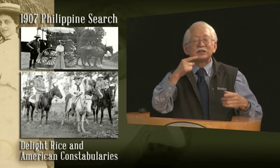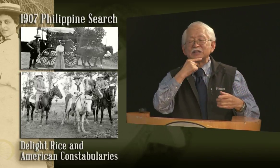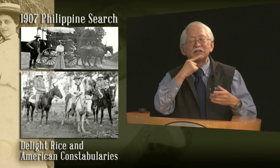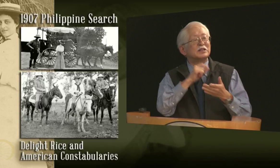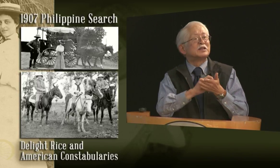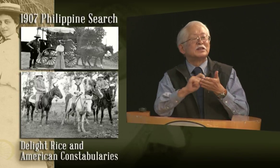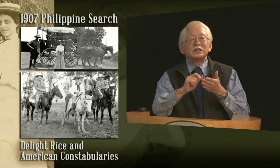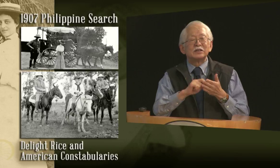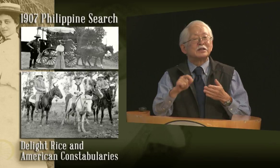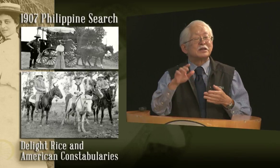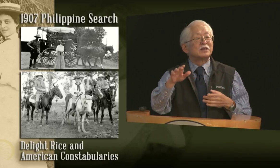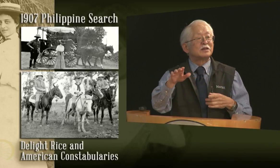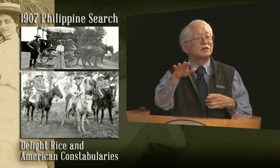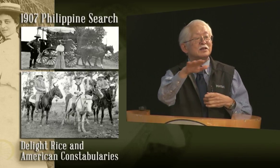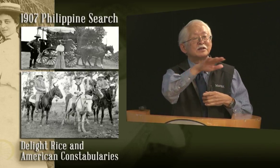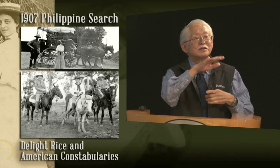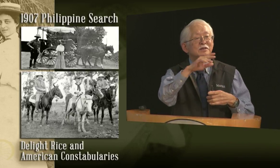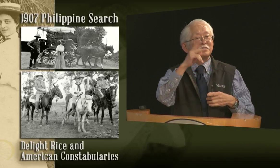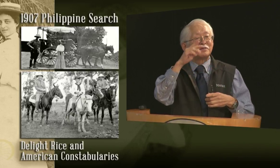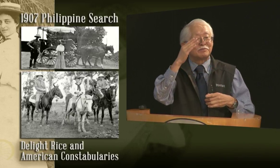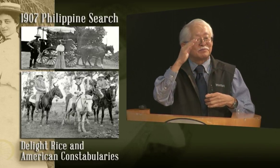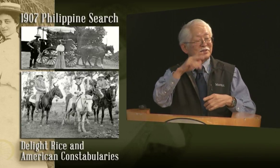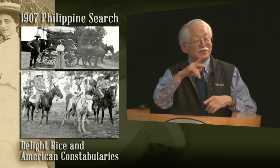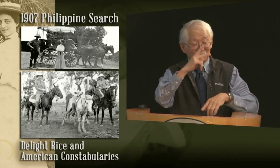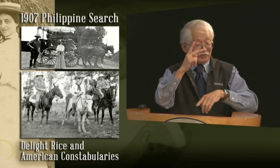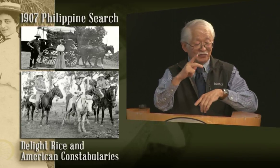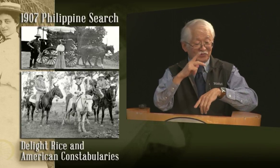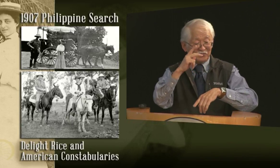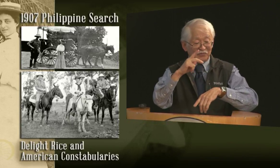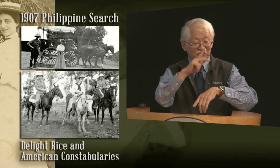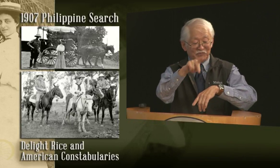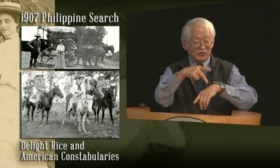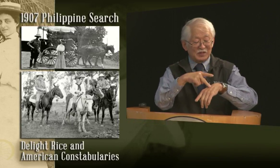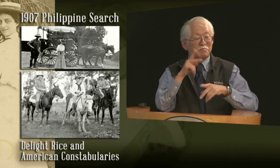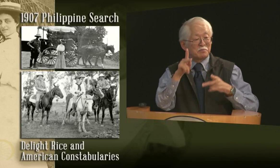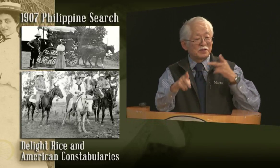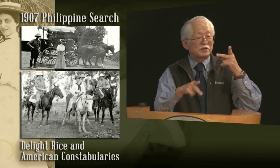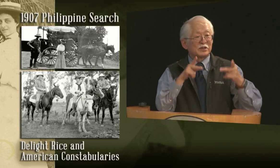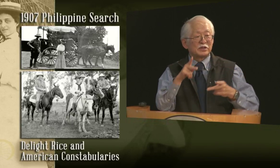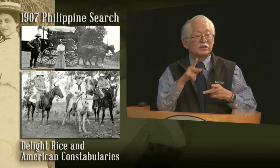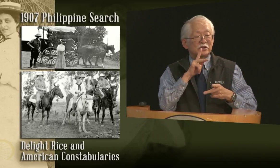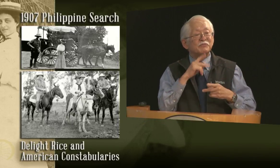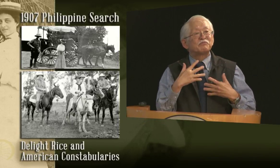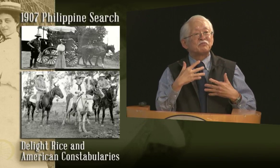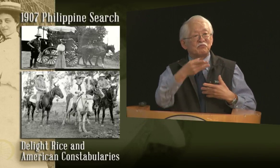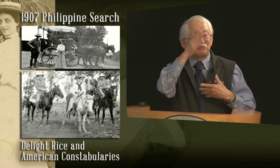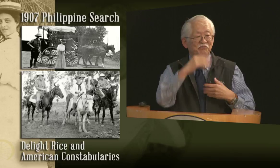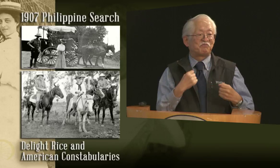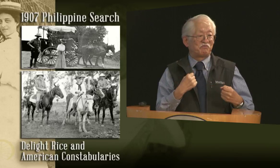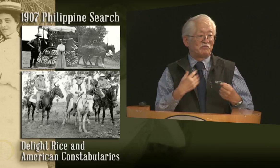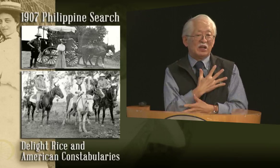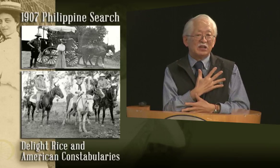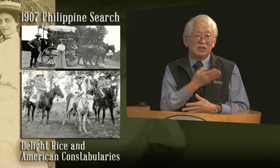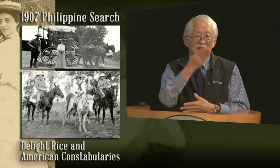most of them were hidden away. They were not easily noticed. In the Philippines,